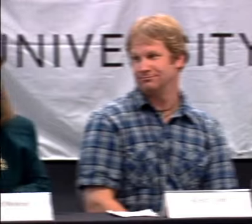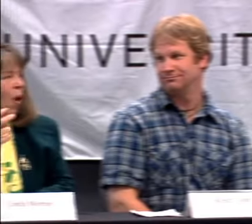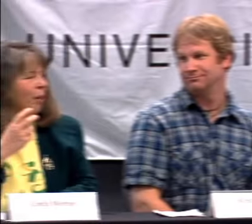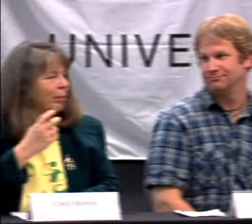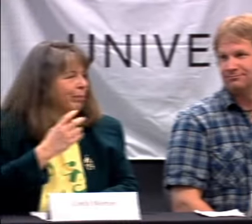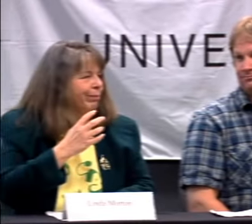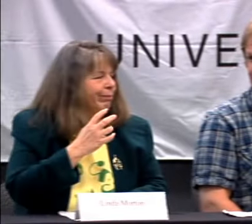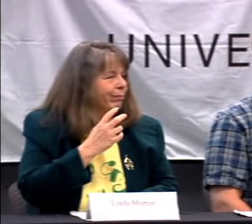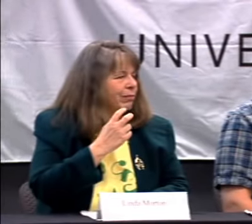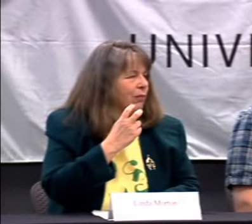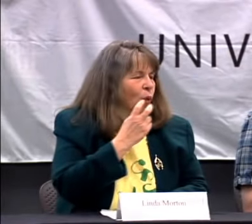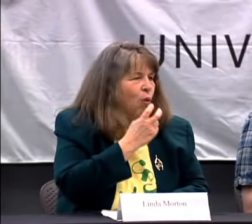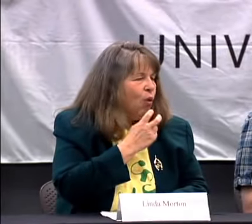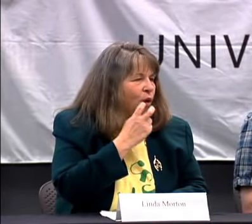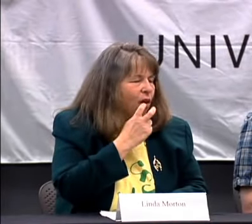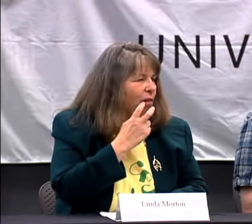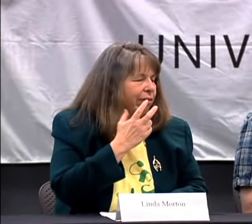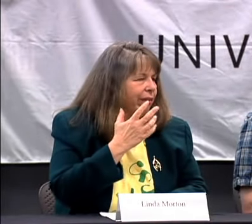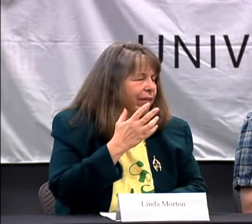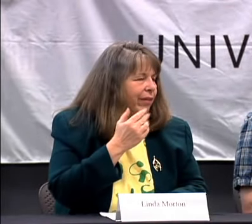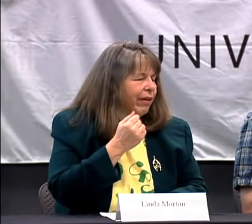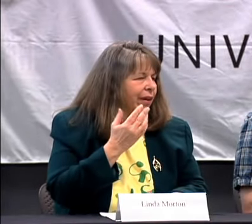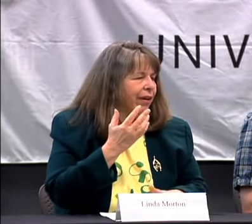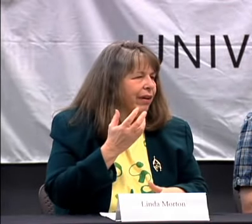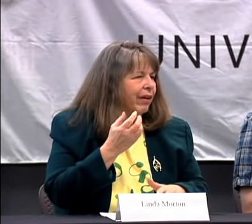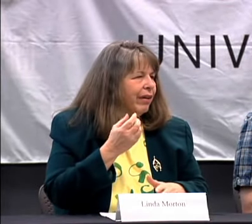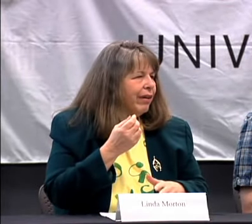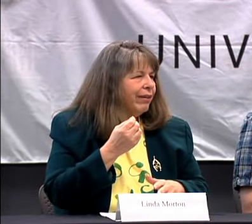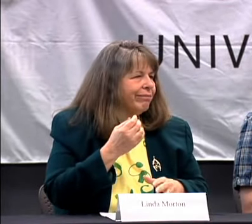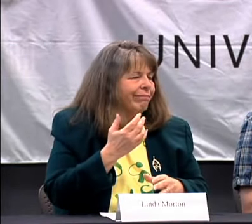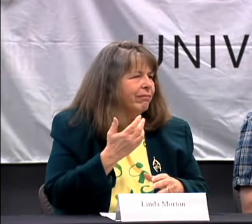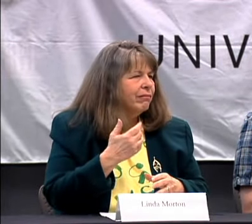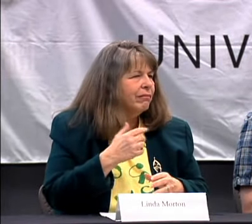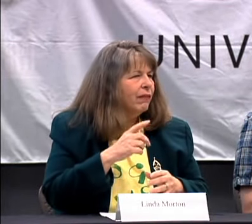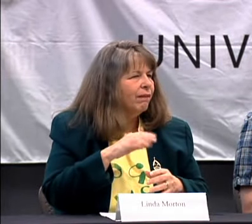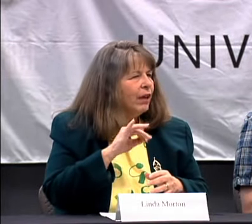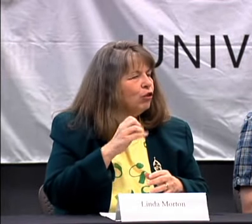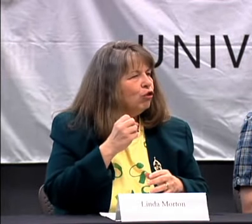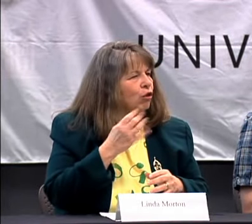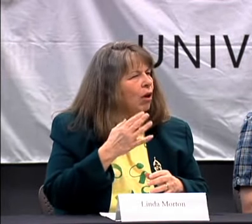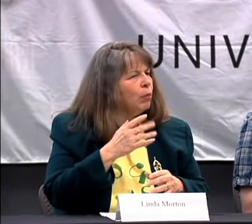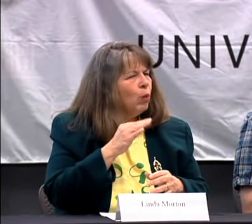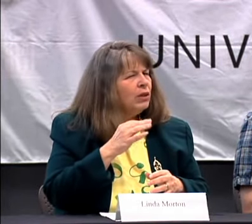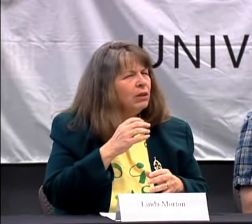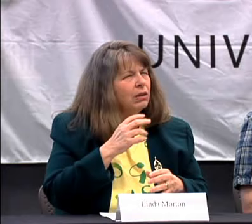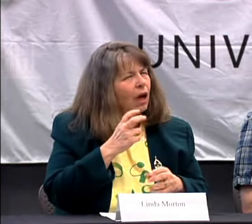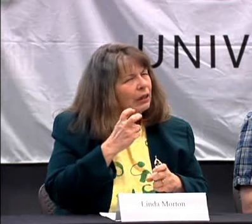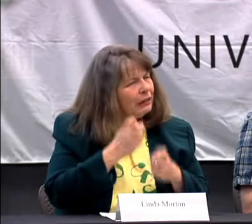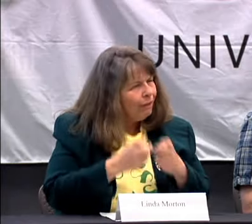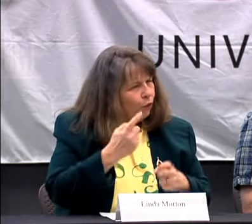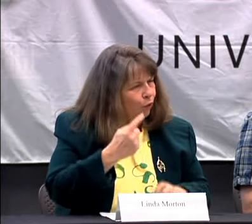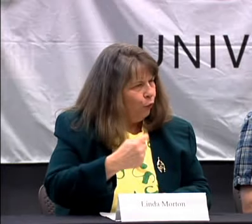I GREW UP USING THE ORAL METHOD. AND SO FINDING A JOB WASN'T